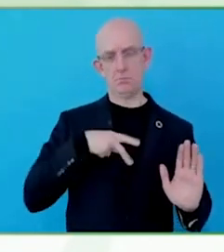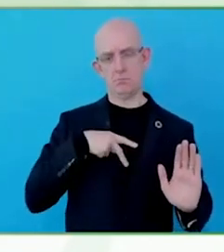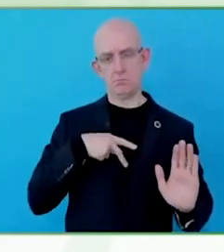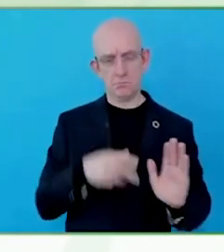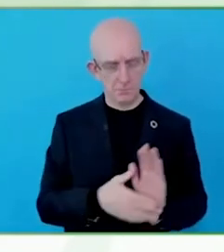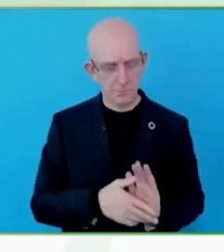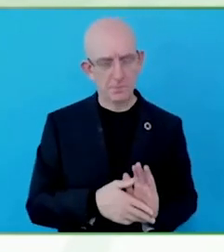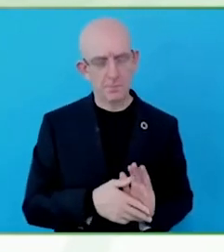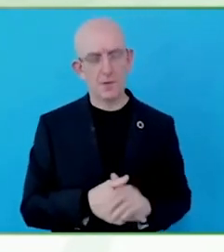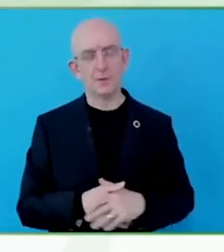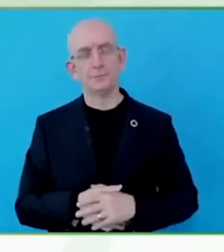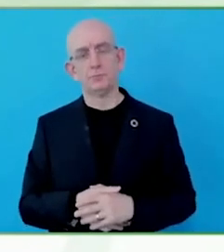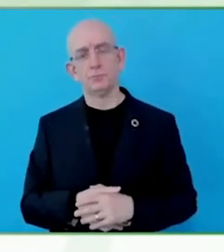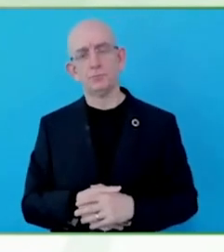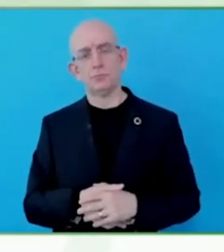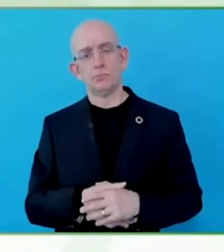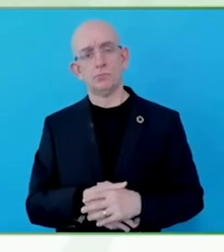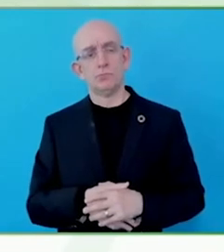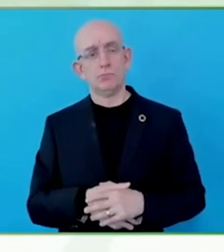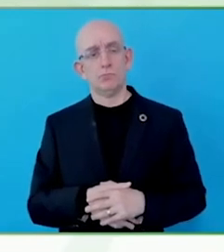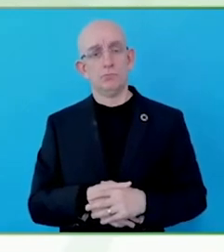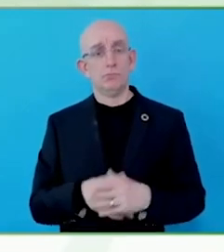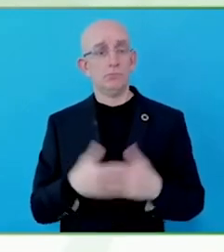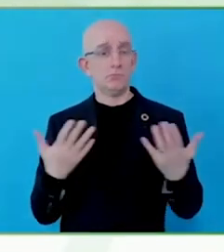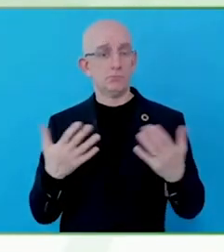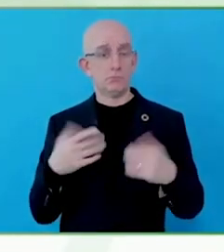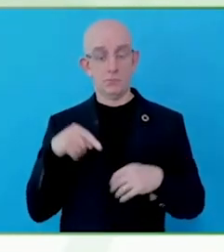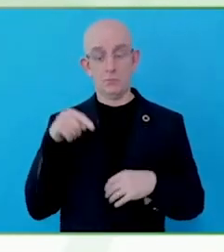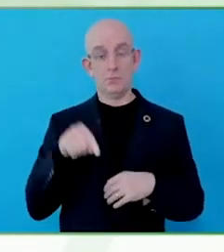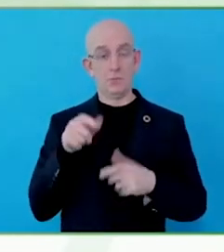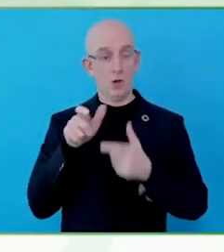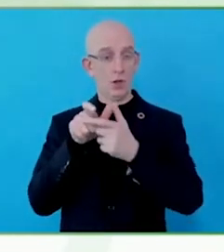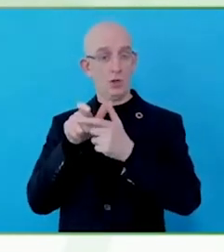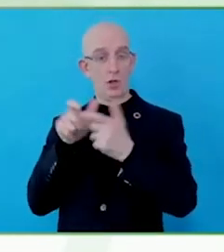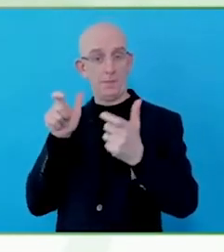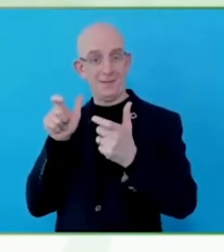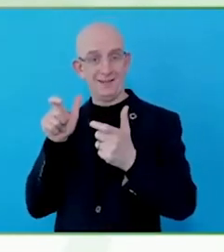For example, when I was secretary for persons with disabilities in